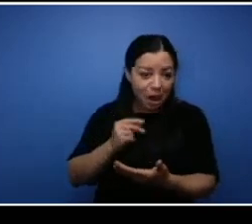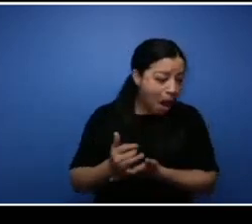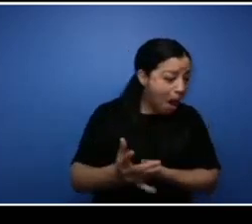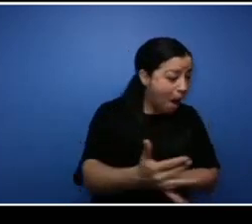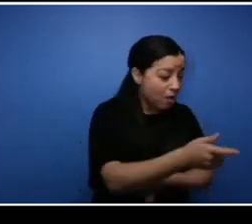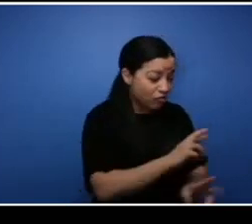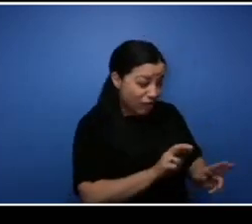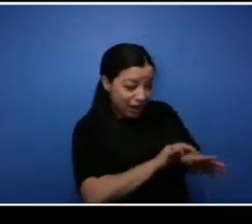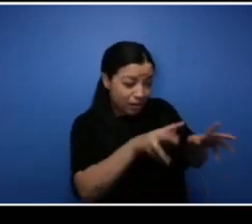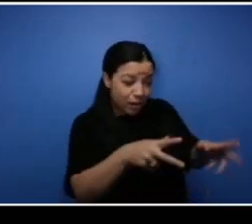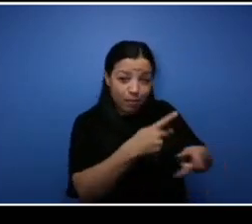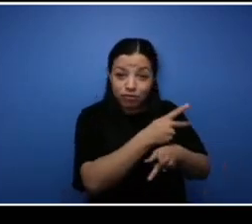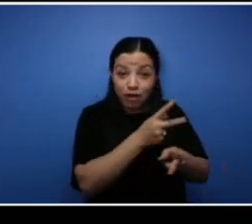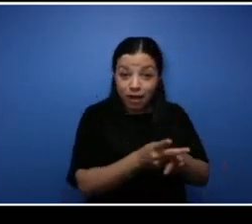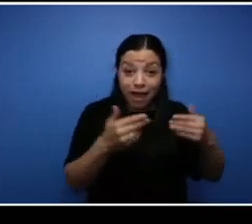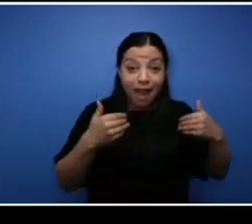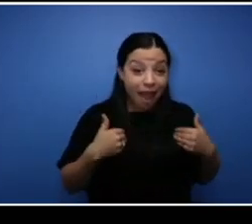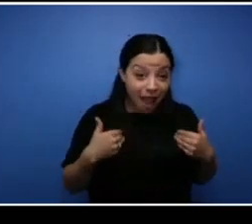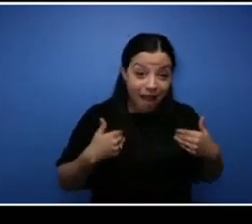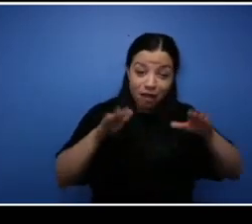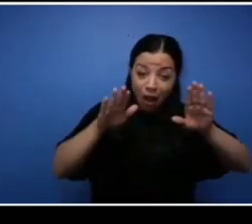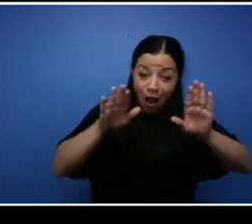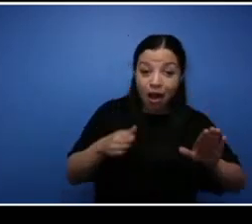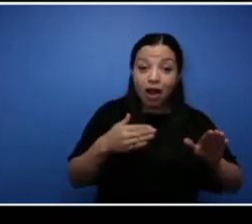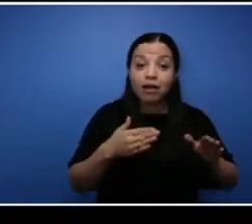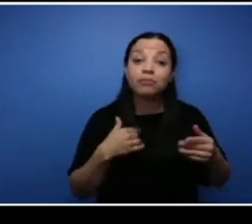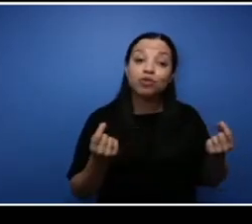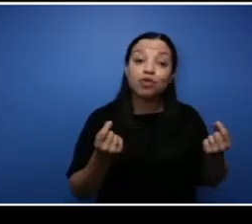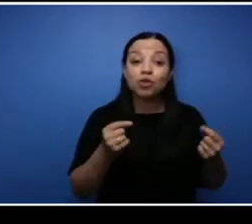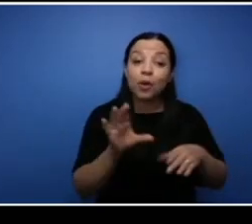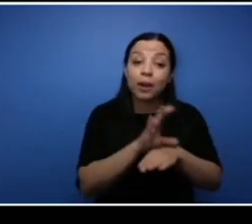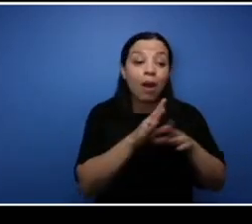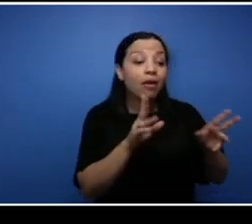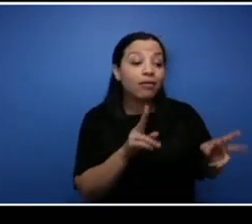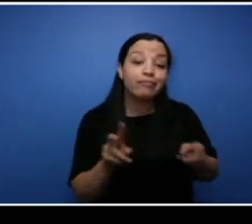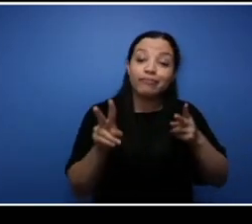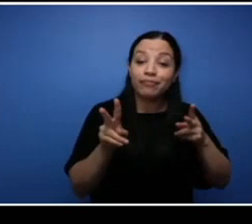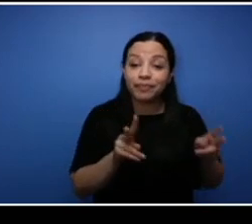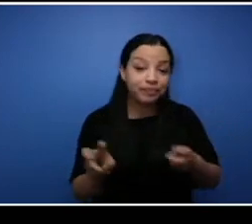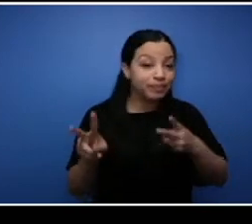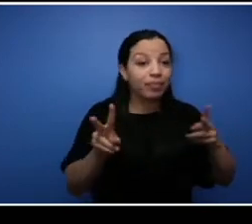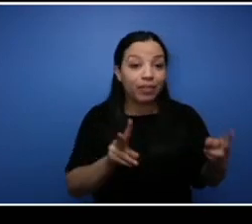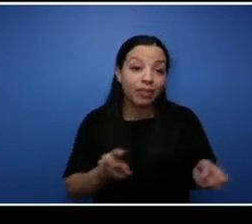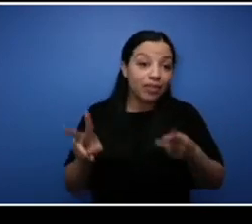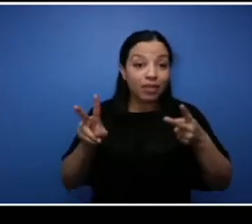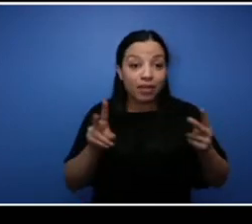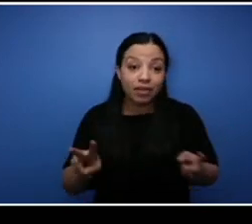I start you know uploading and and getting these products ready to be purchased and they